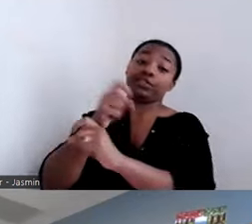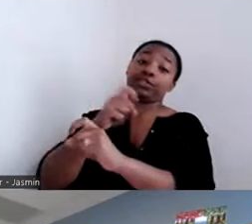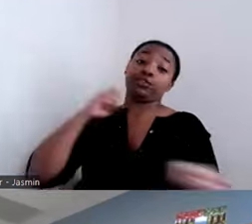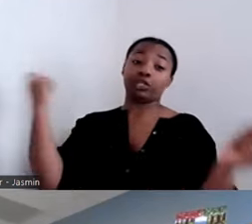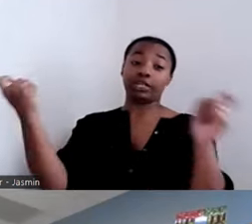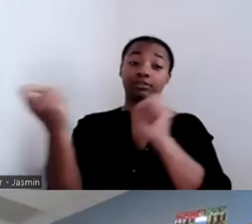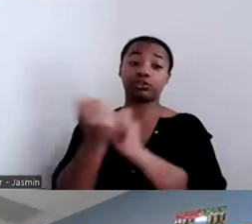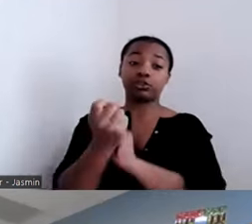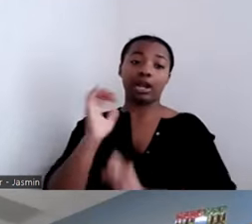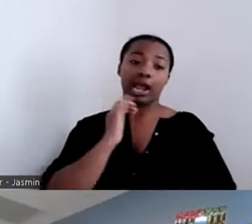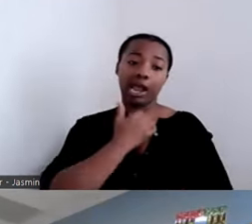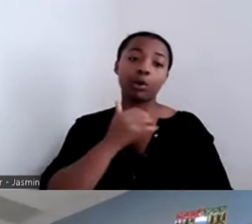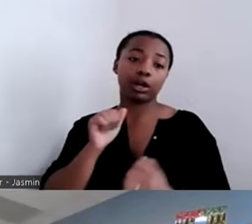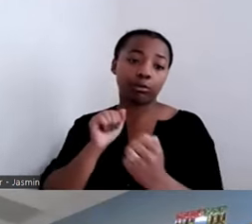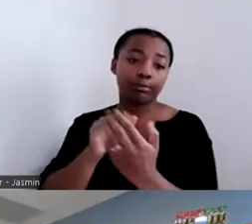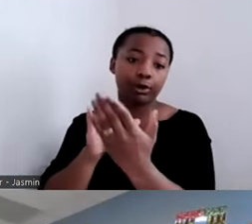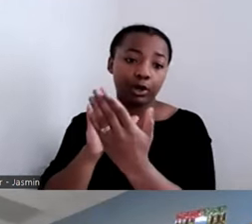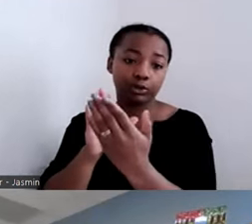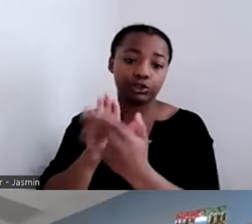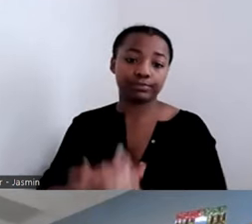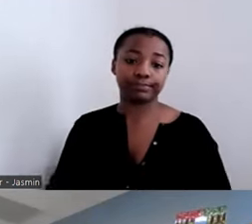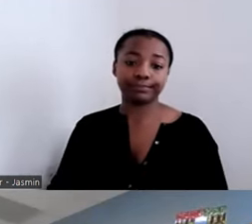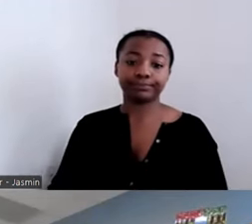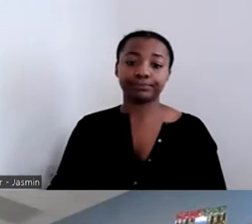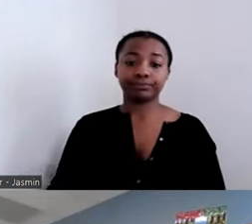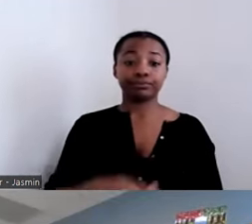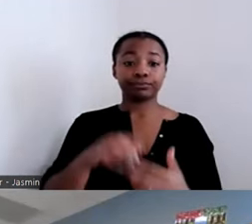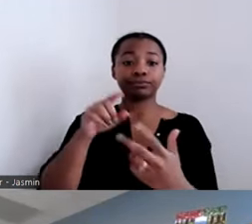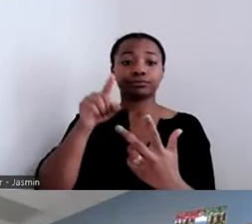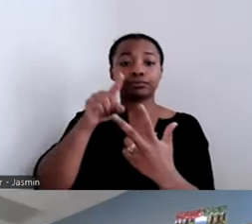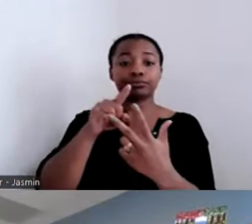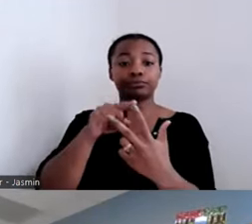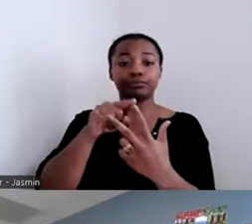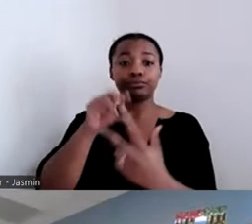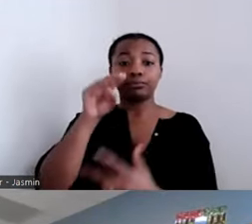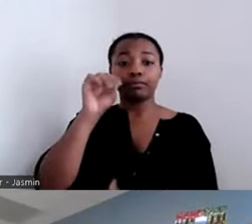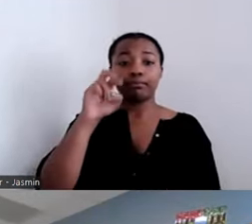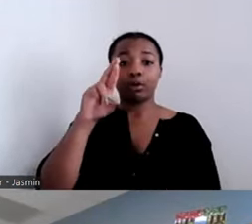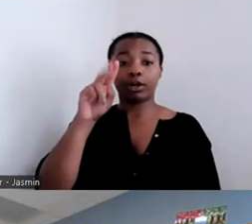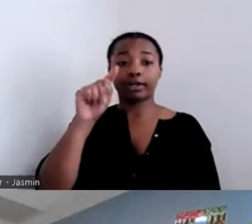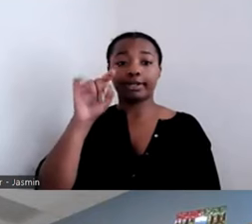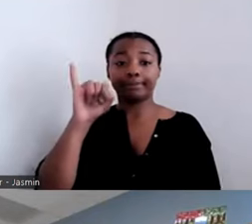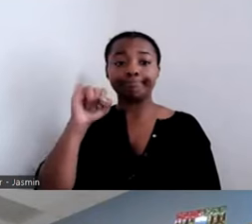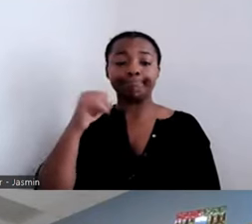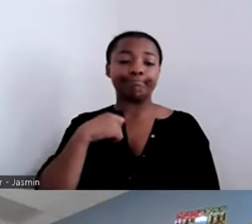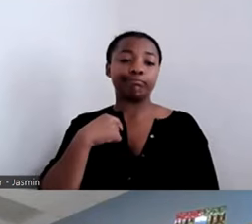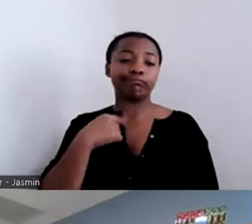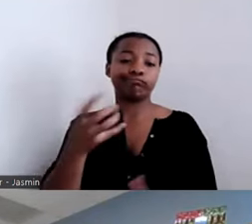I wanted to add, particularly with Kim on the phone here today,